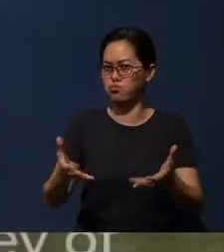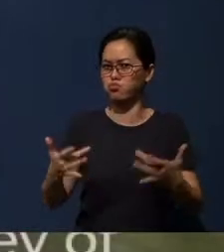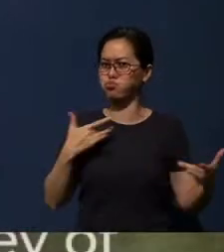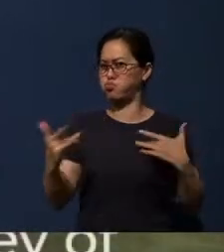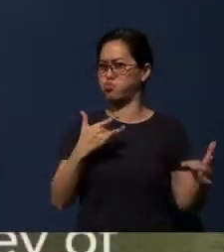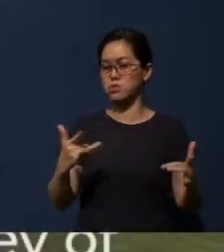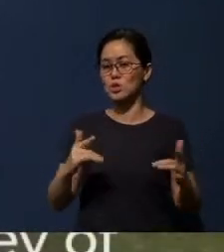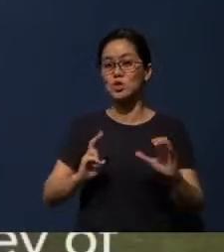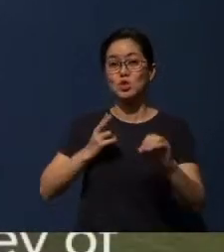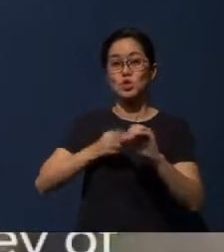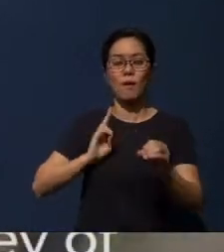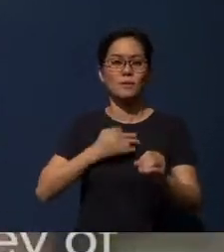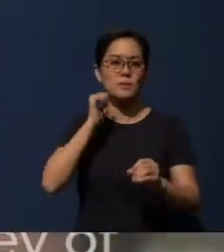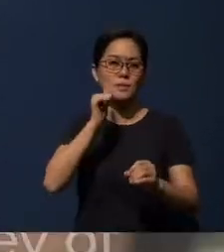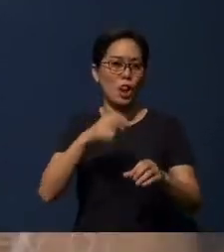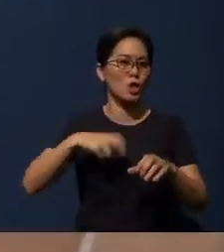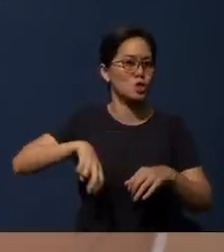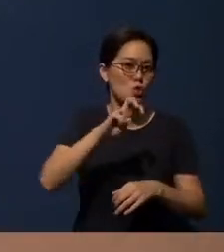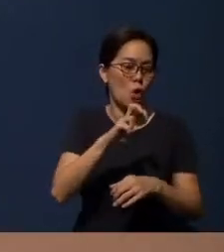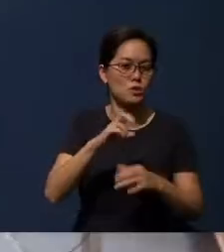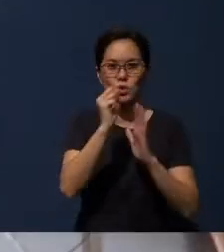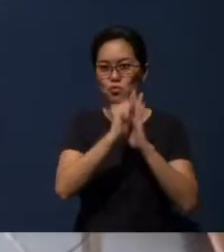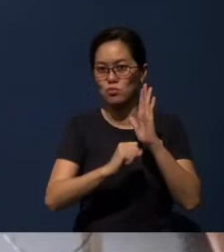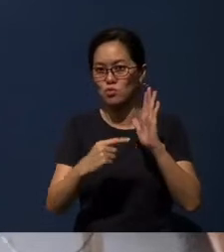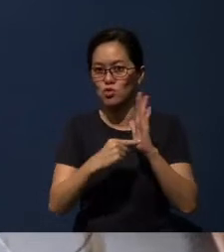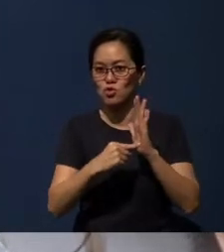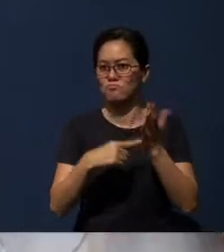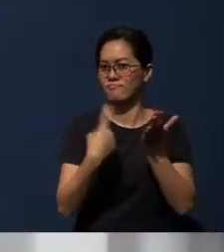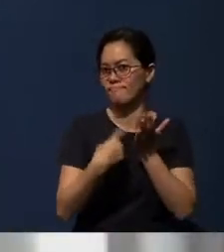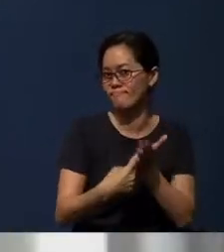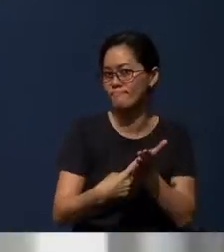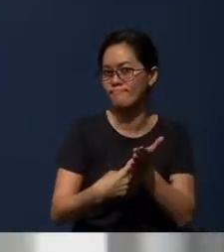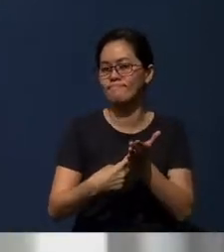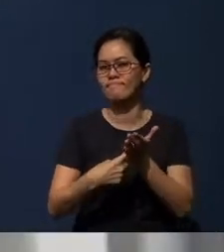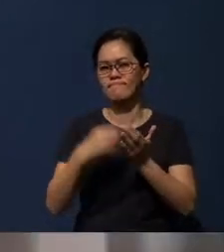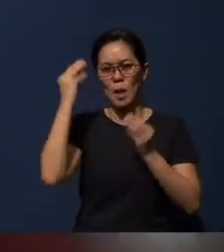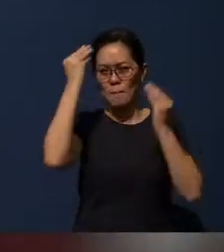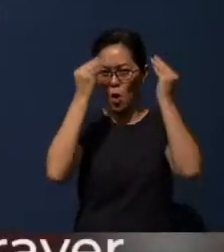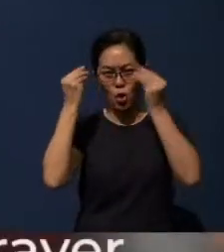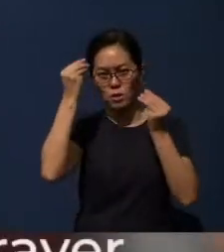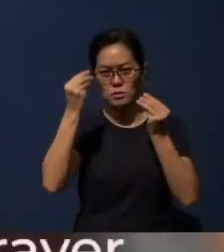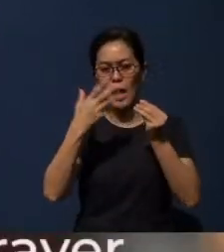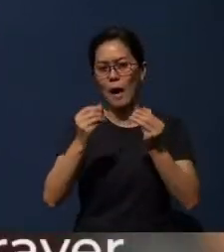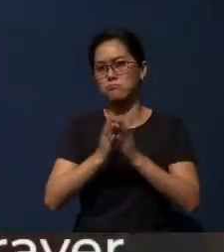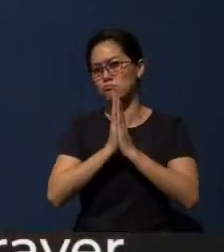Join us on a daily journey of Scripture, discussion, meditation and prayer